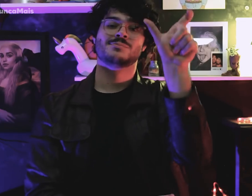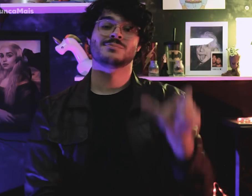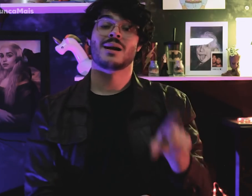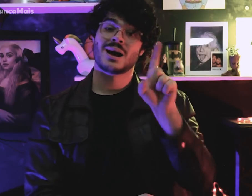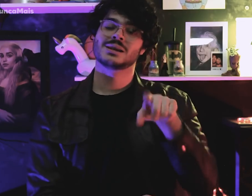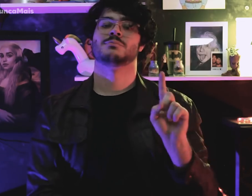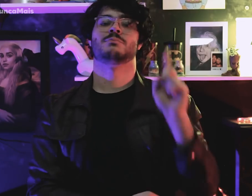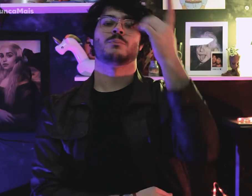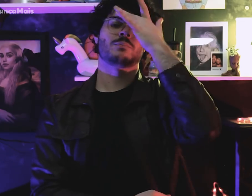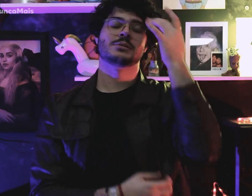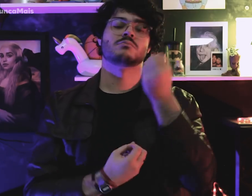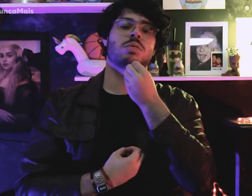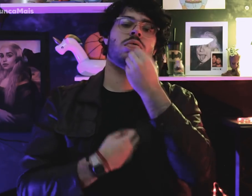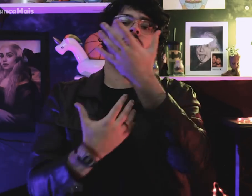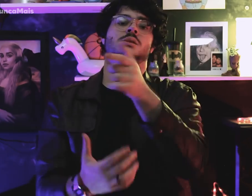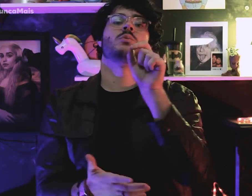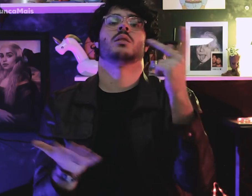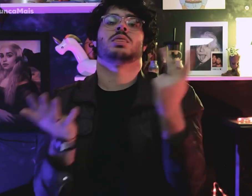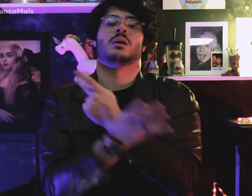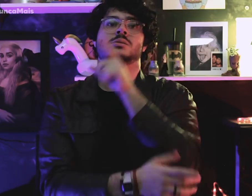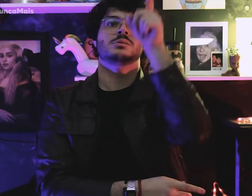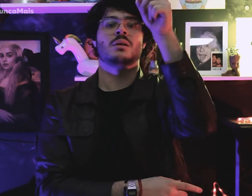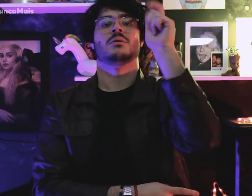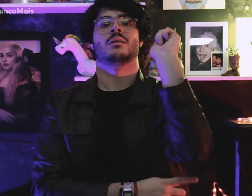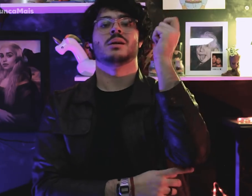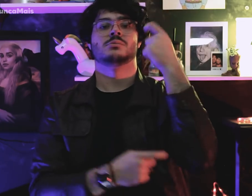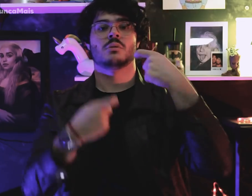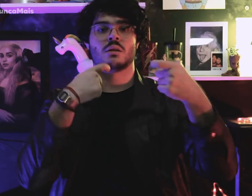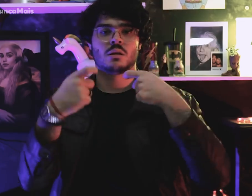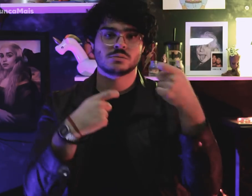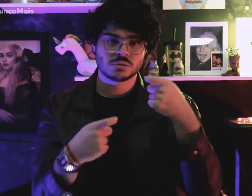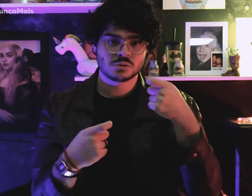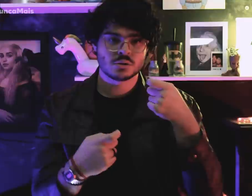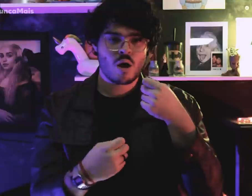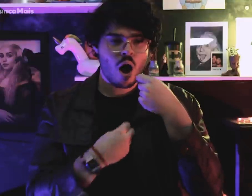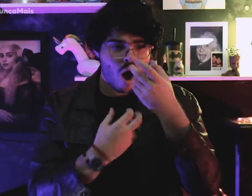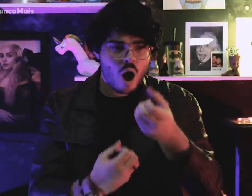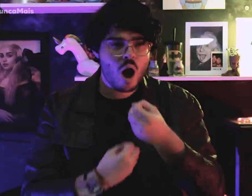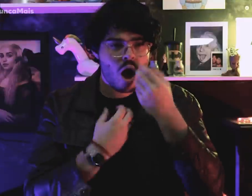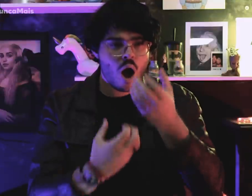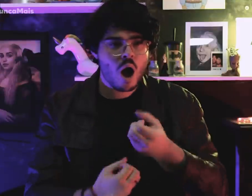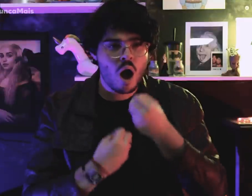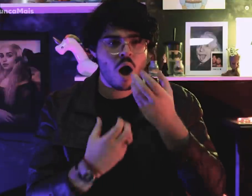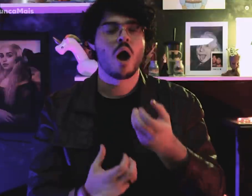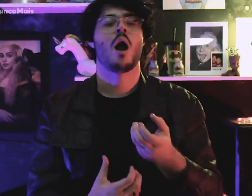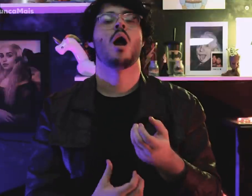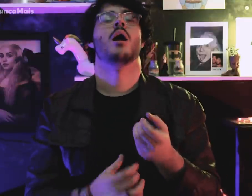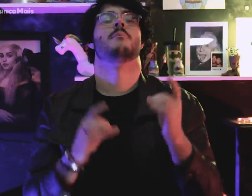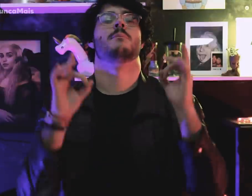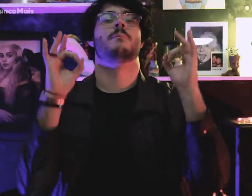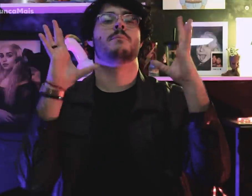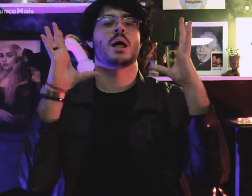Foi a primeira revelar ao Exército o que acontecia no Araguaia.